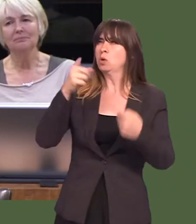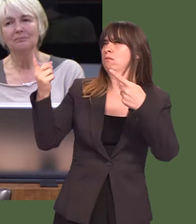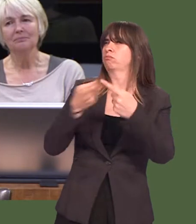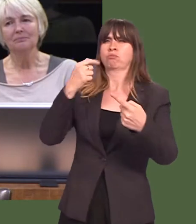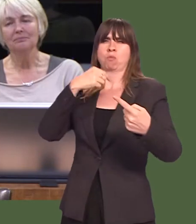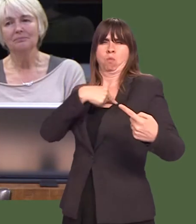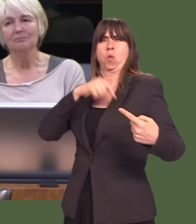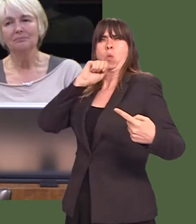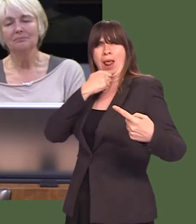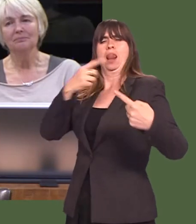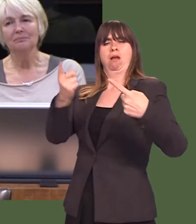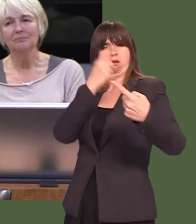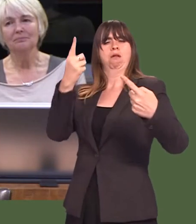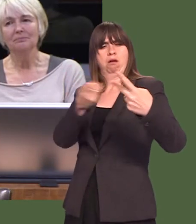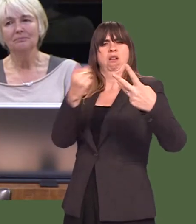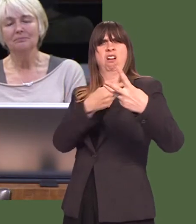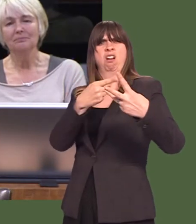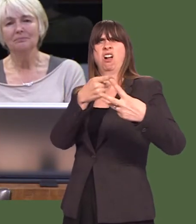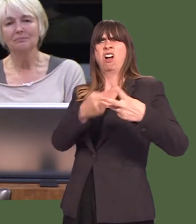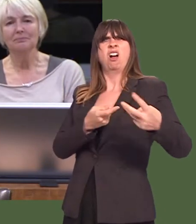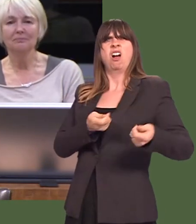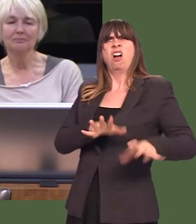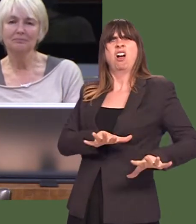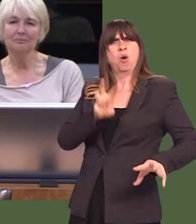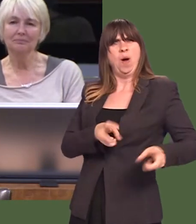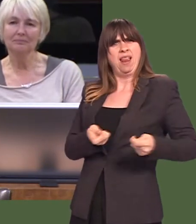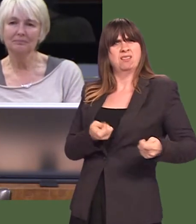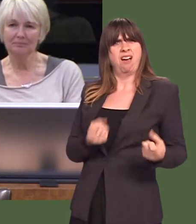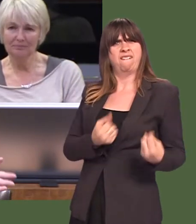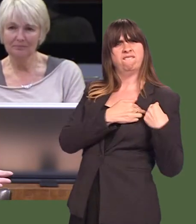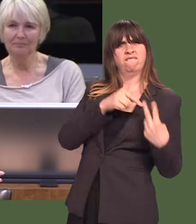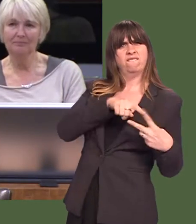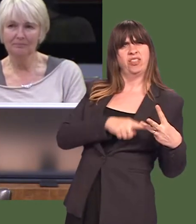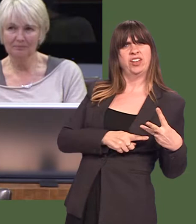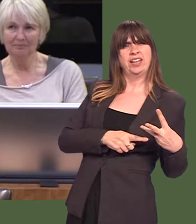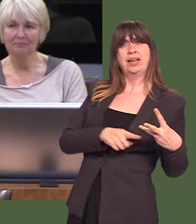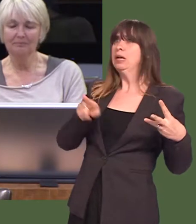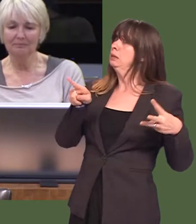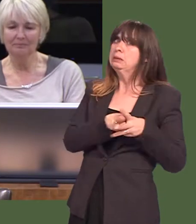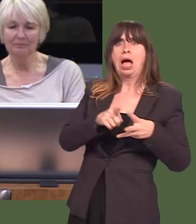of your major pledges are devolved, and they were promises made ahead of last yearís election.